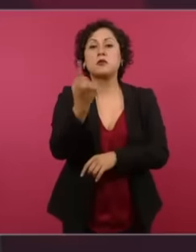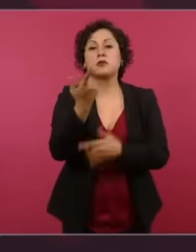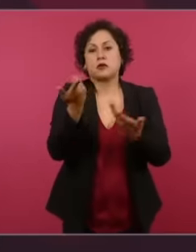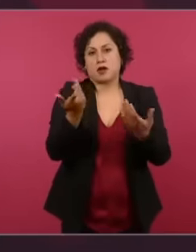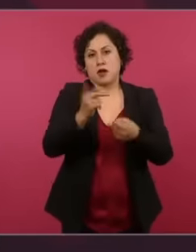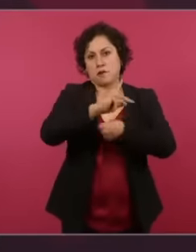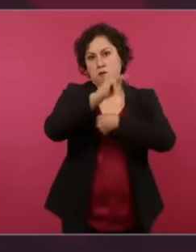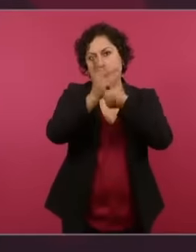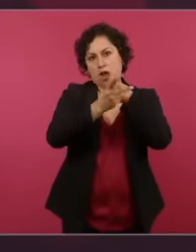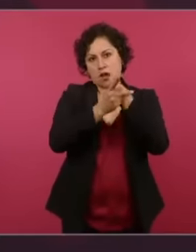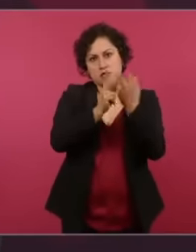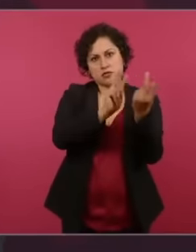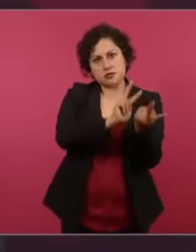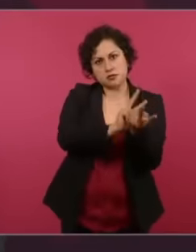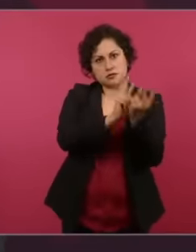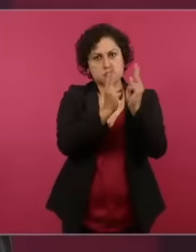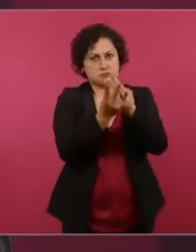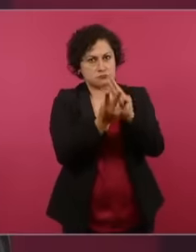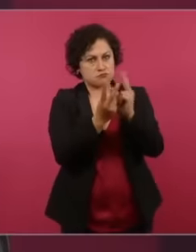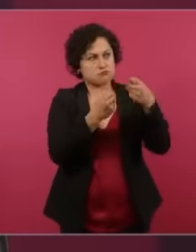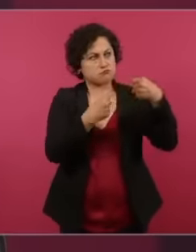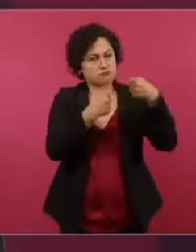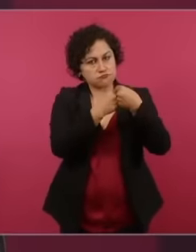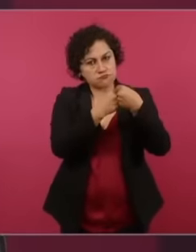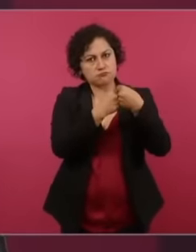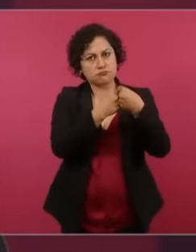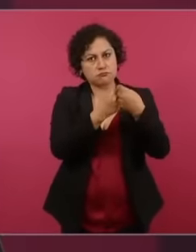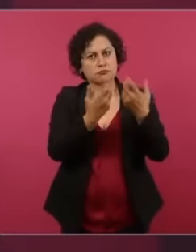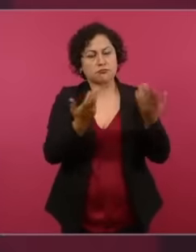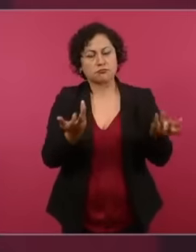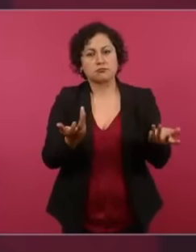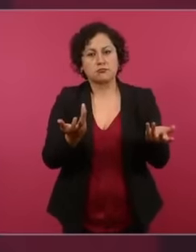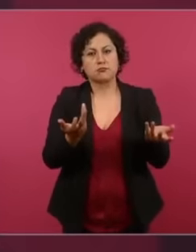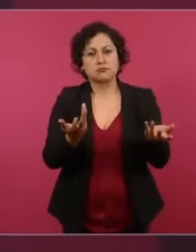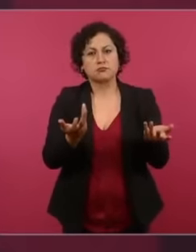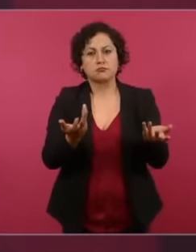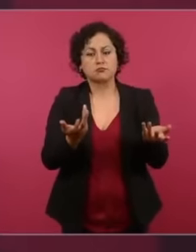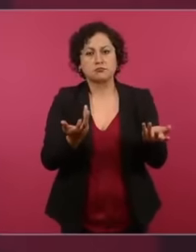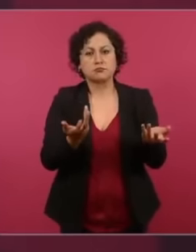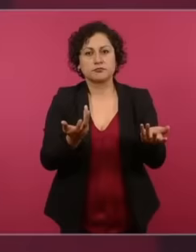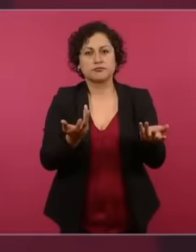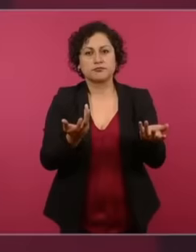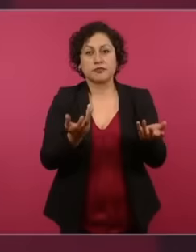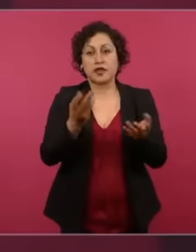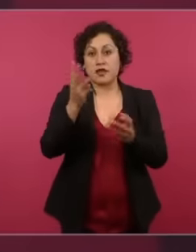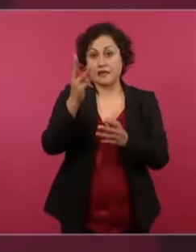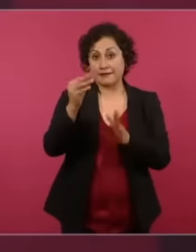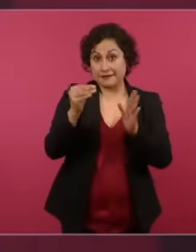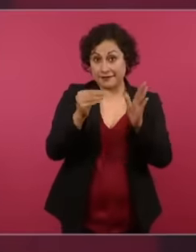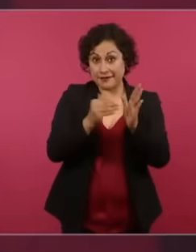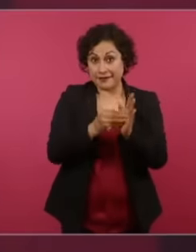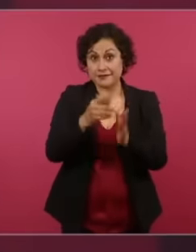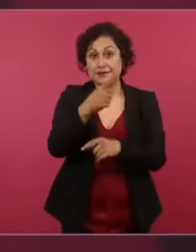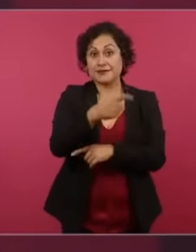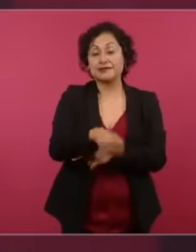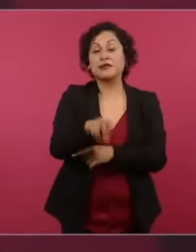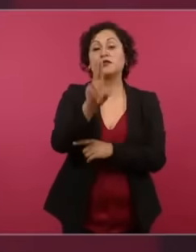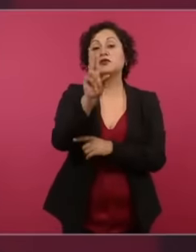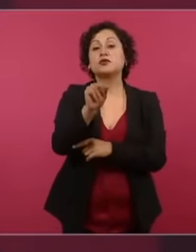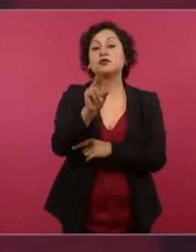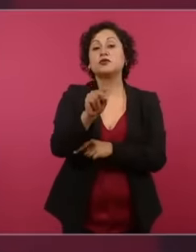neighboring countries we have 3180 km of border There are 40